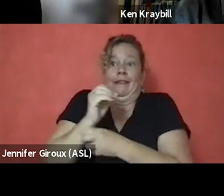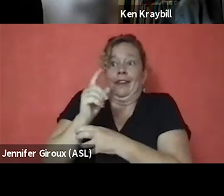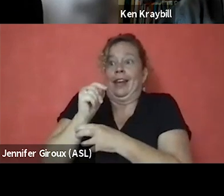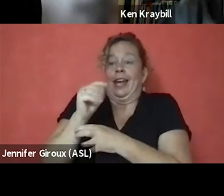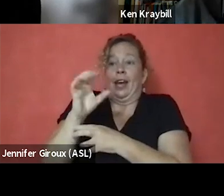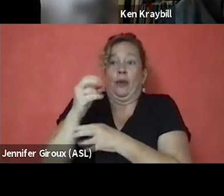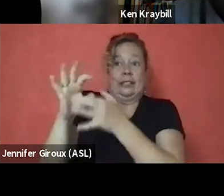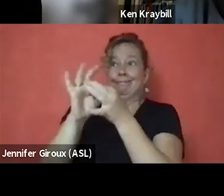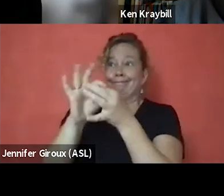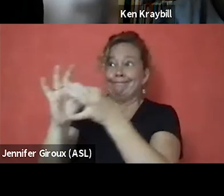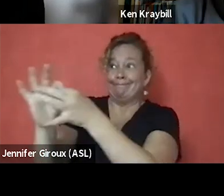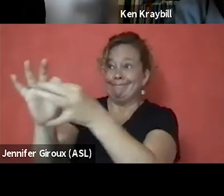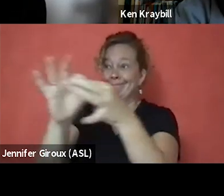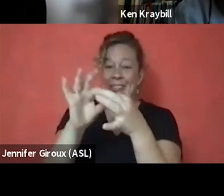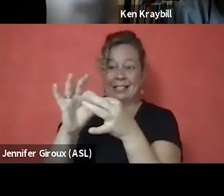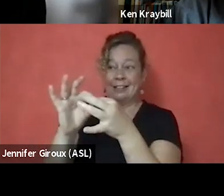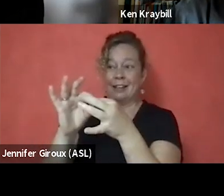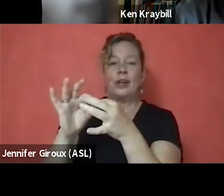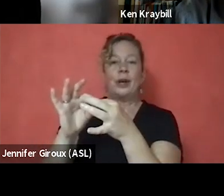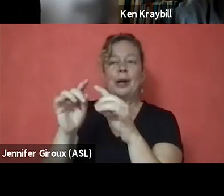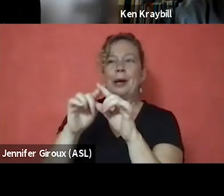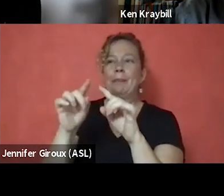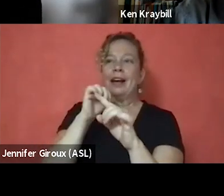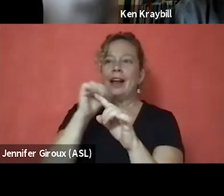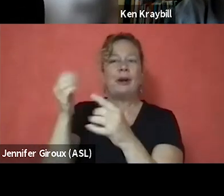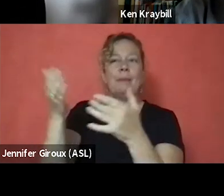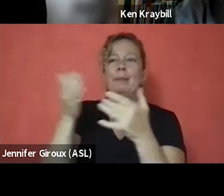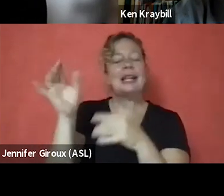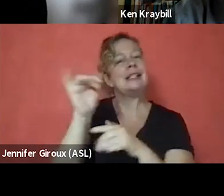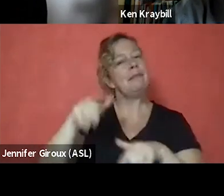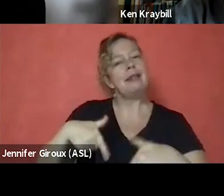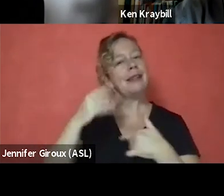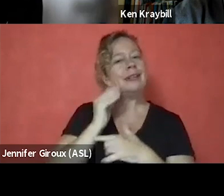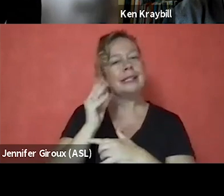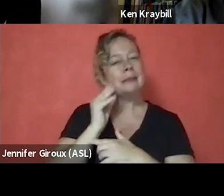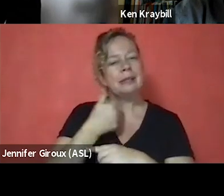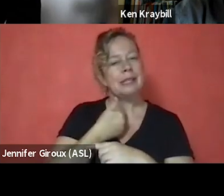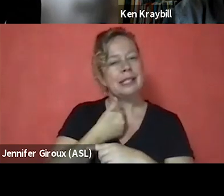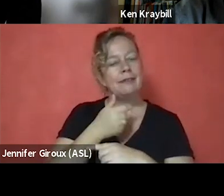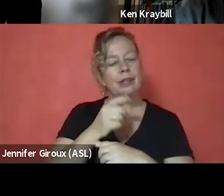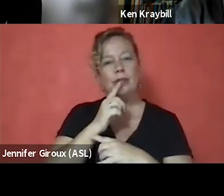but I don't bring that same kind of lived experience, which I think is so animating to everything that you do.